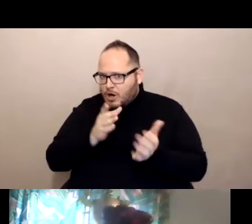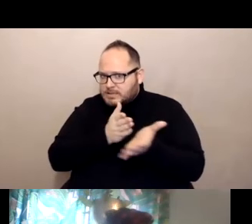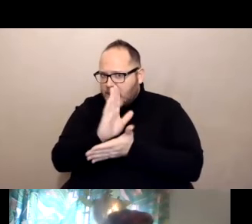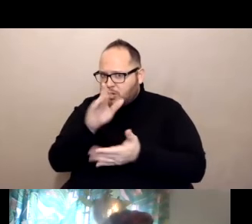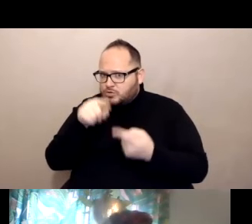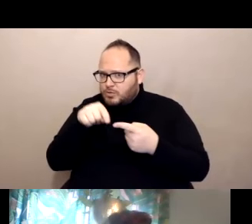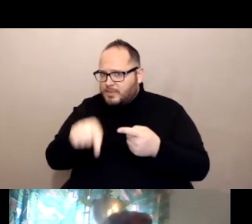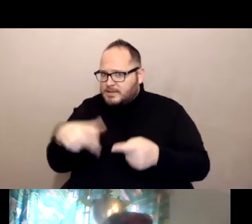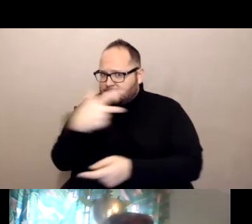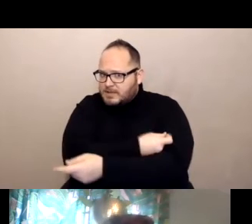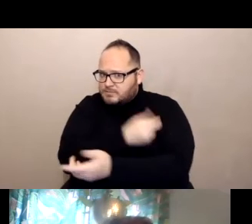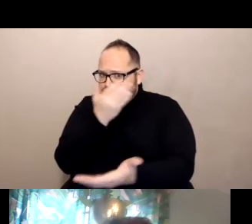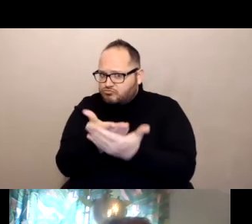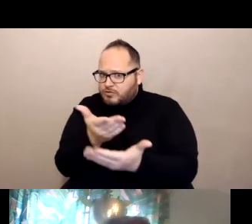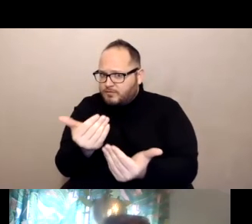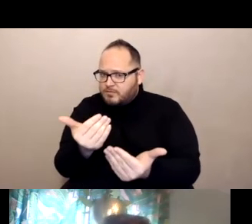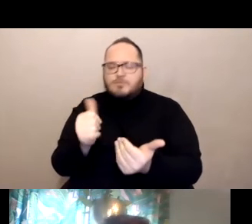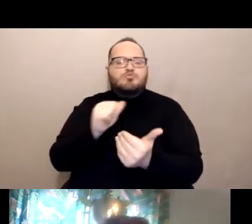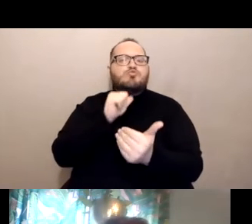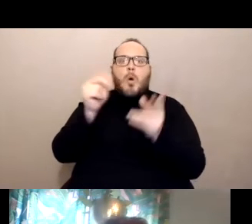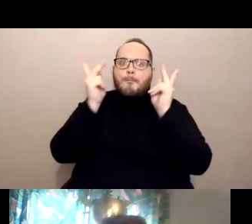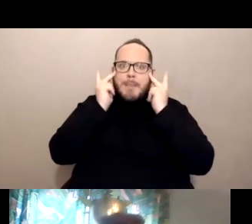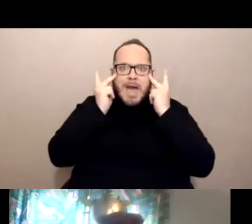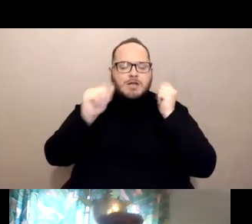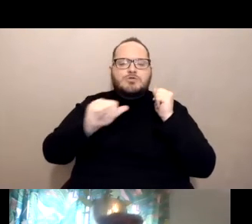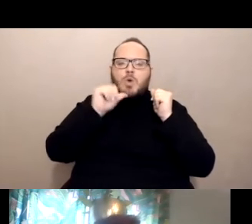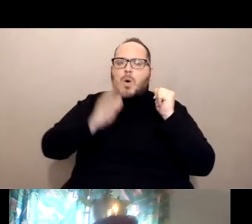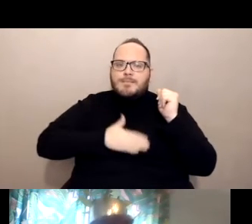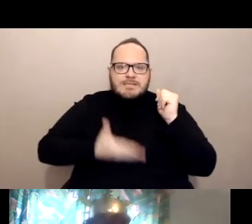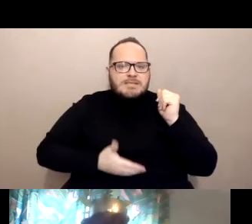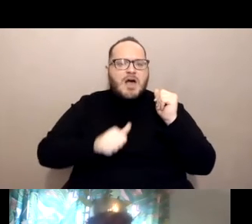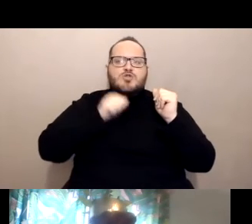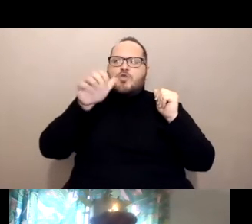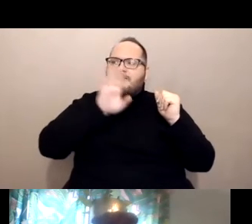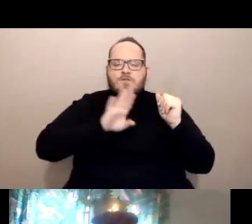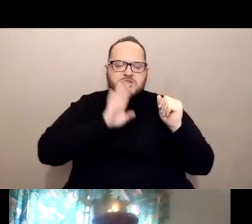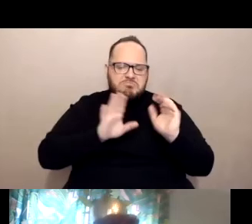Don't panic. Don't get upset. Don't get frustrated. We're gonna talk about some ways today